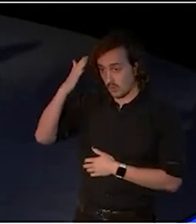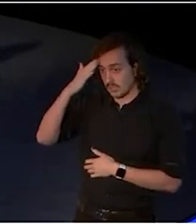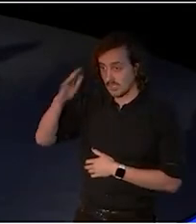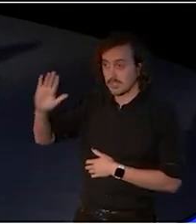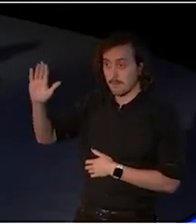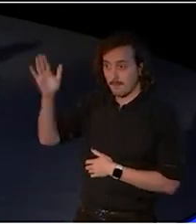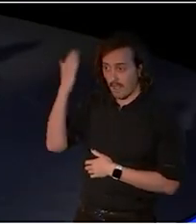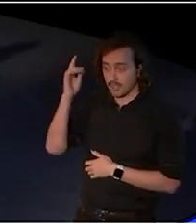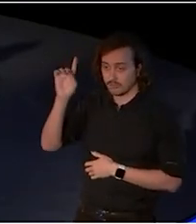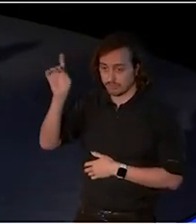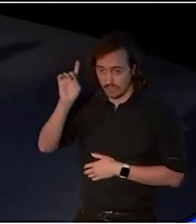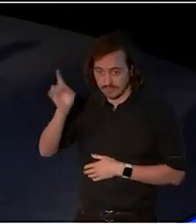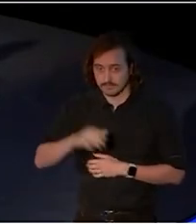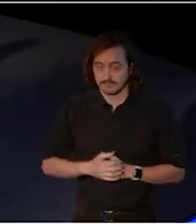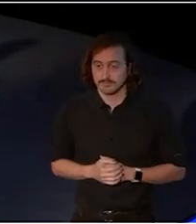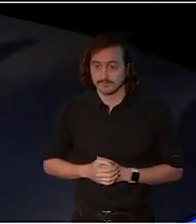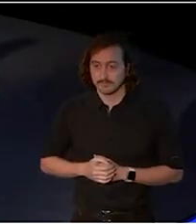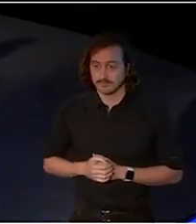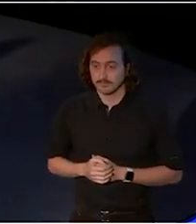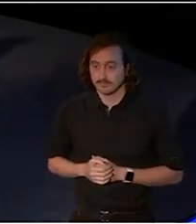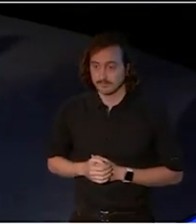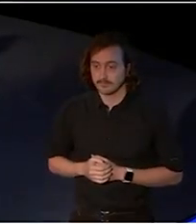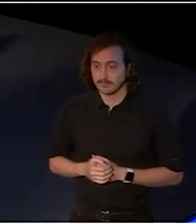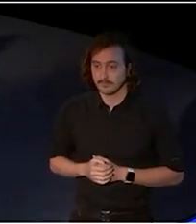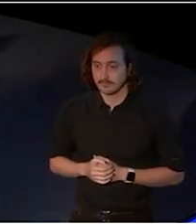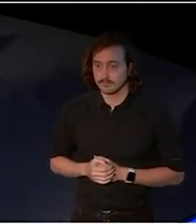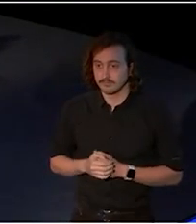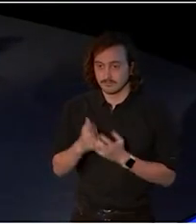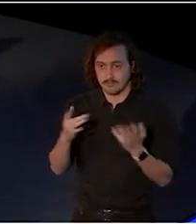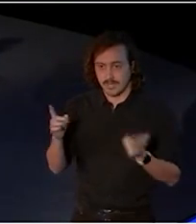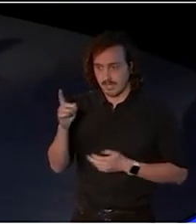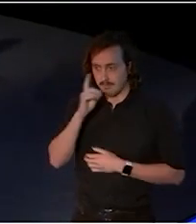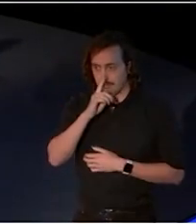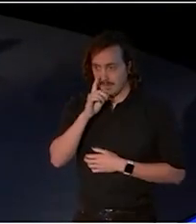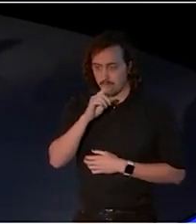and present and to the great many Aboriginal and Torres Strait